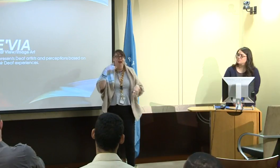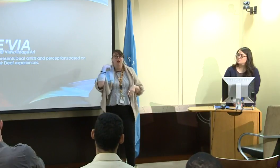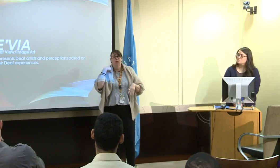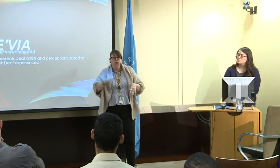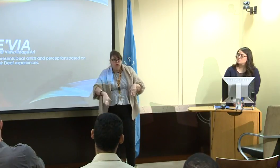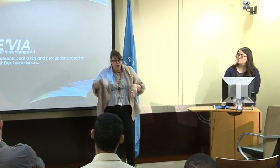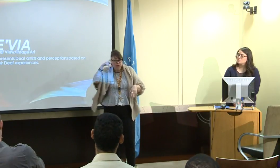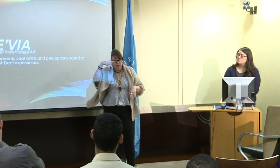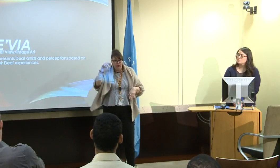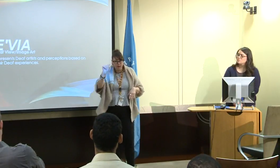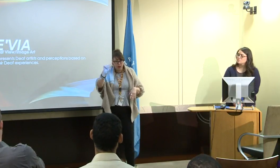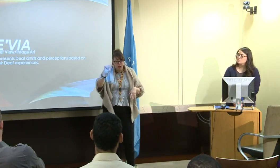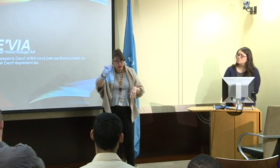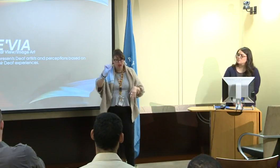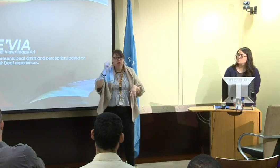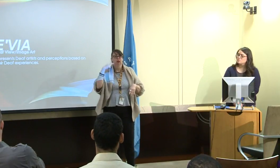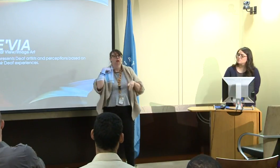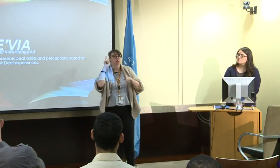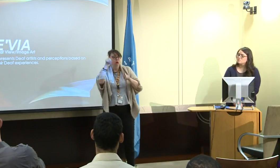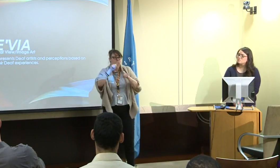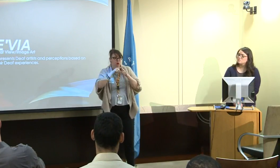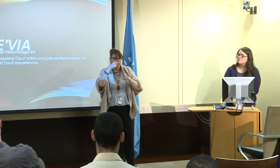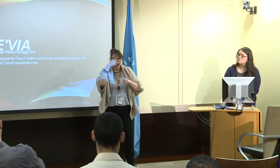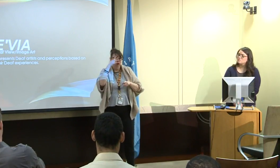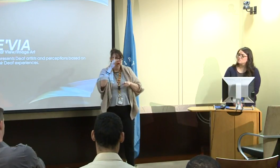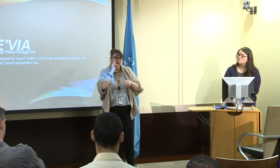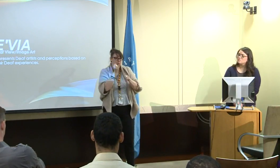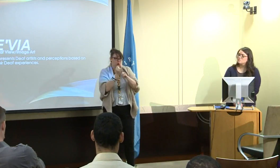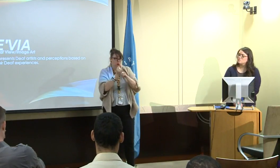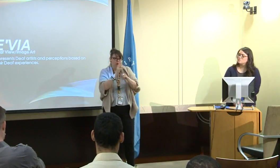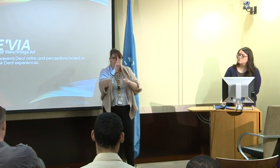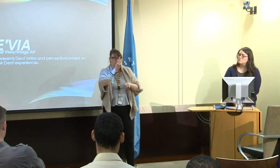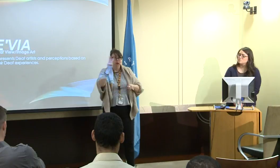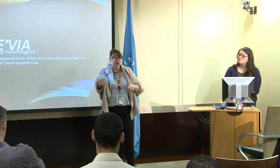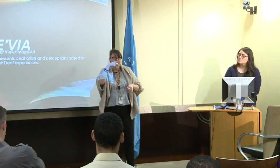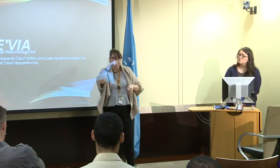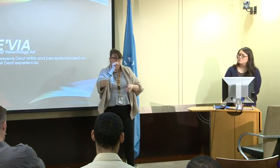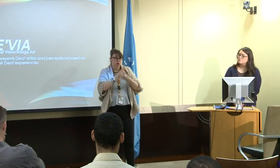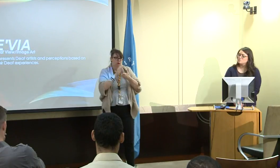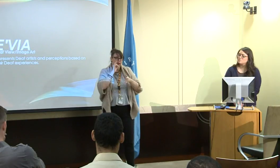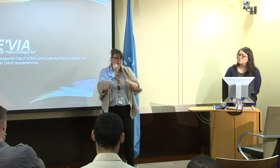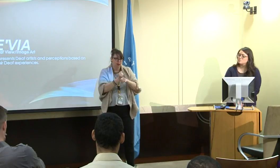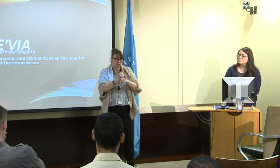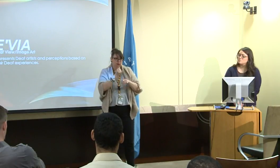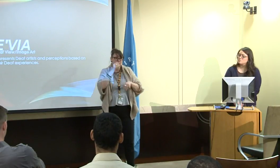This is my home because of a very large deaf community.